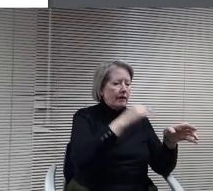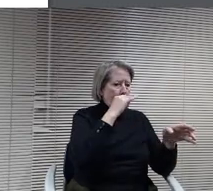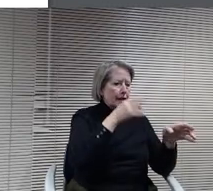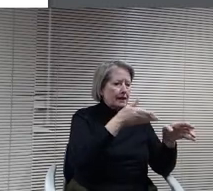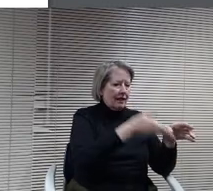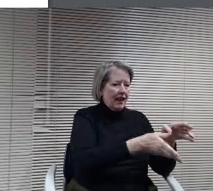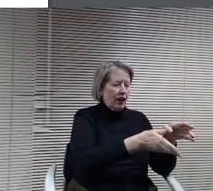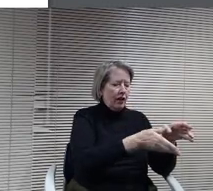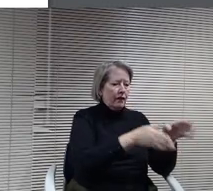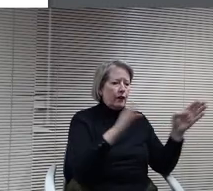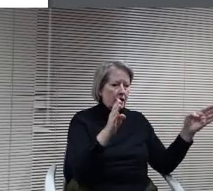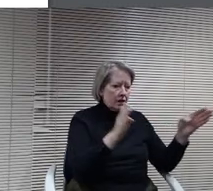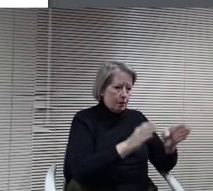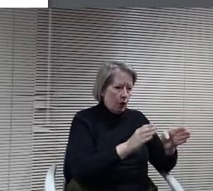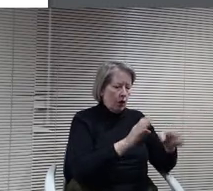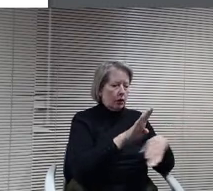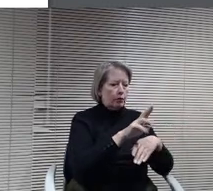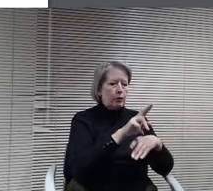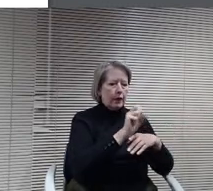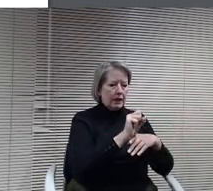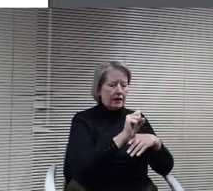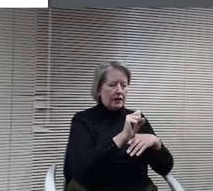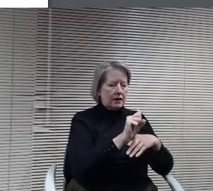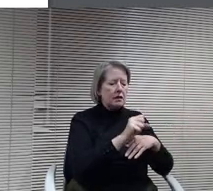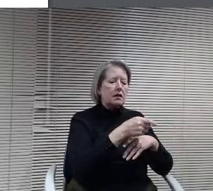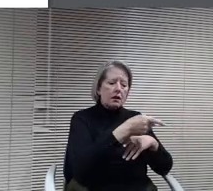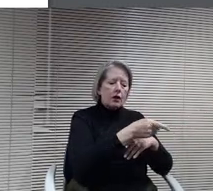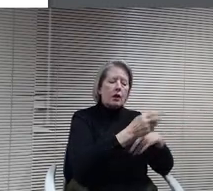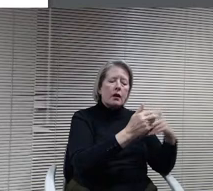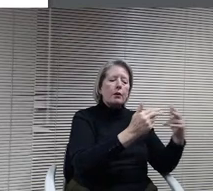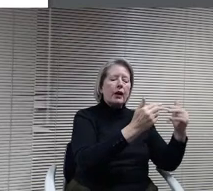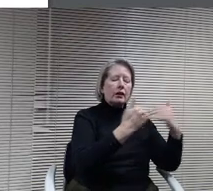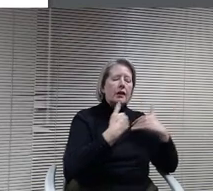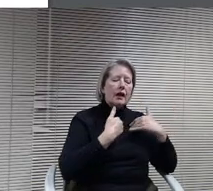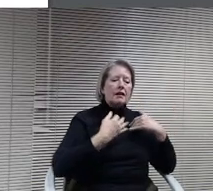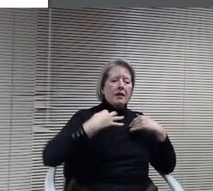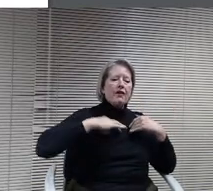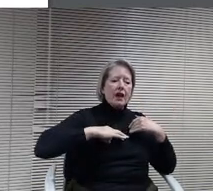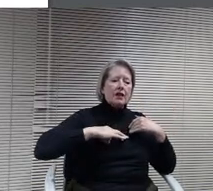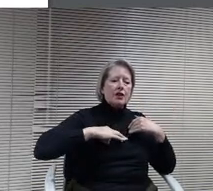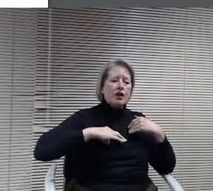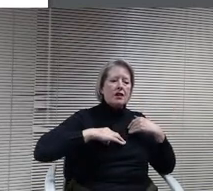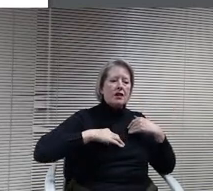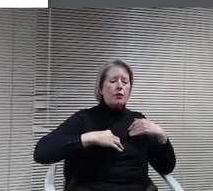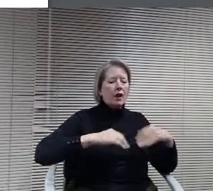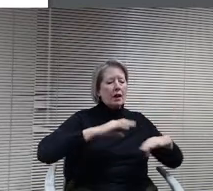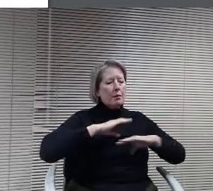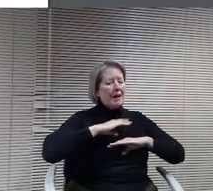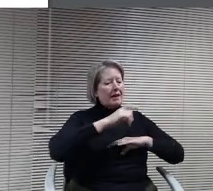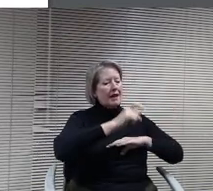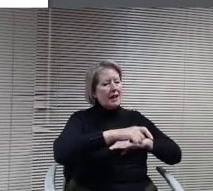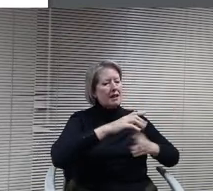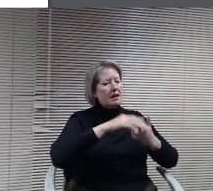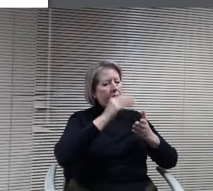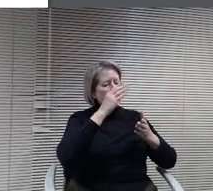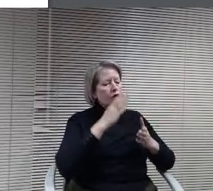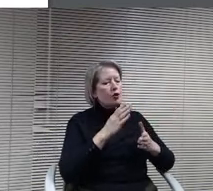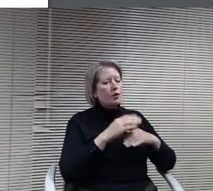it to meet. The program needs of the students in the other advantage is also much shorter. Bus rides for the students.